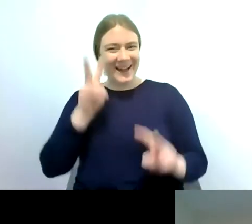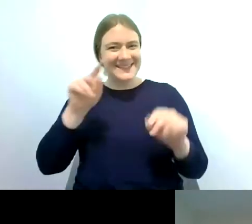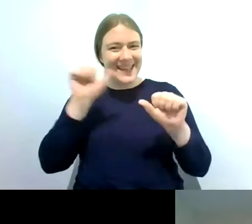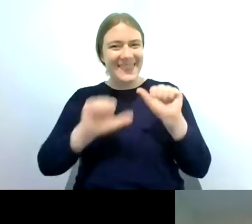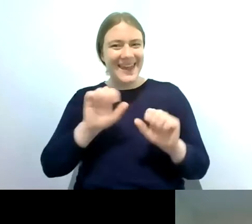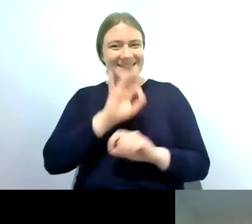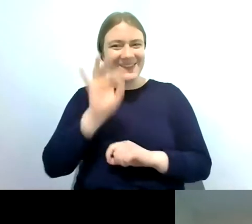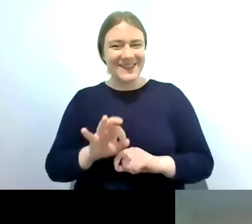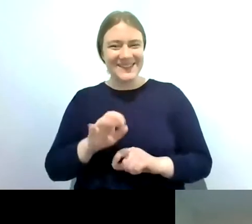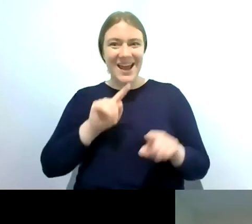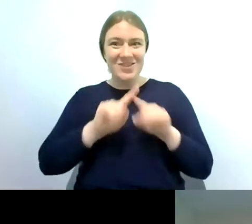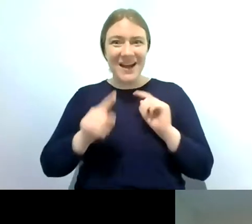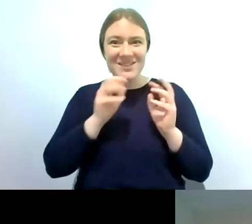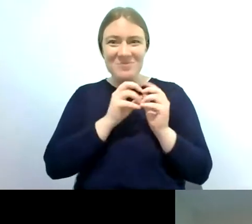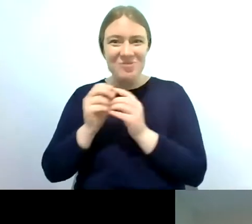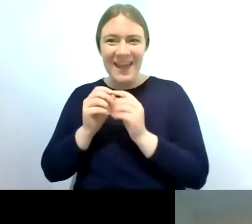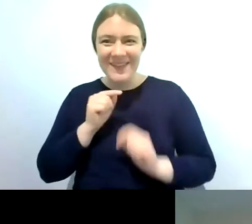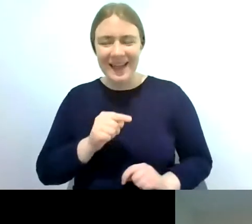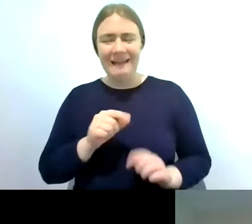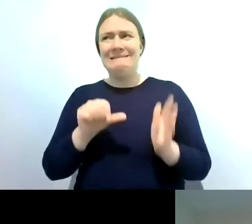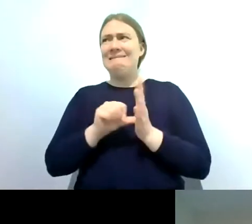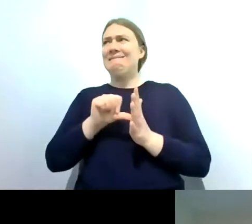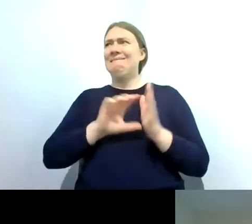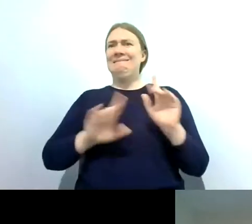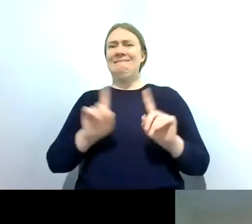no i'm not going to uh pronounce it i will just stick to asking um